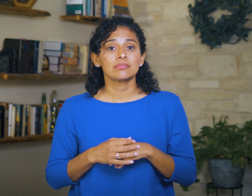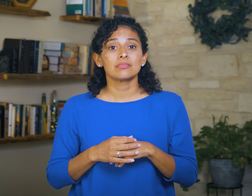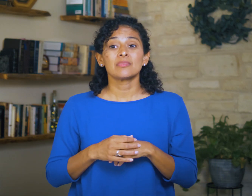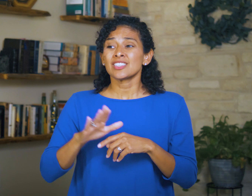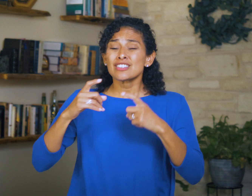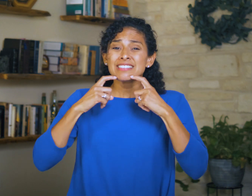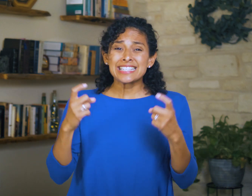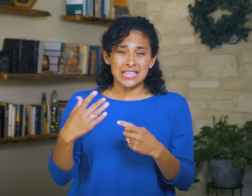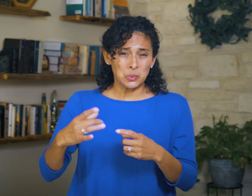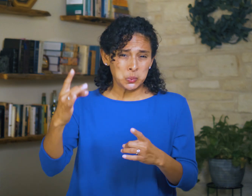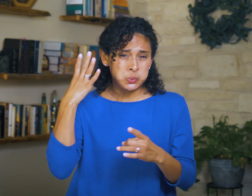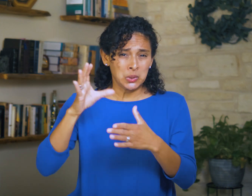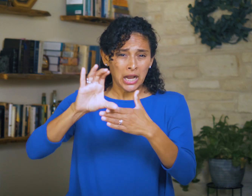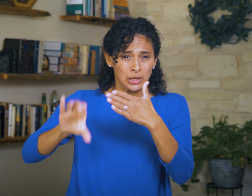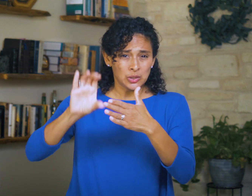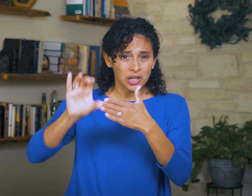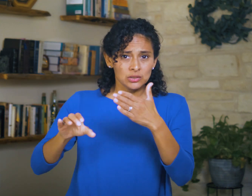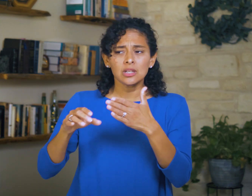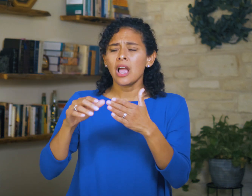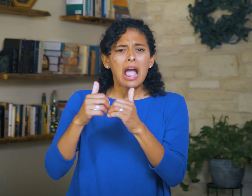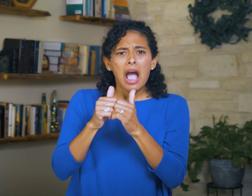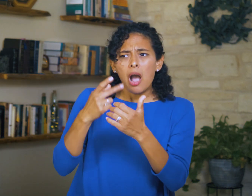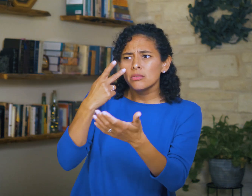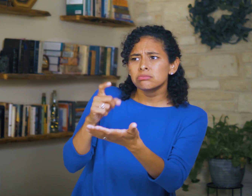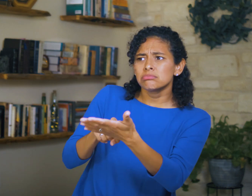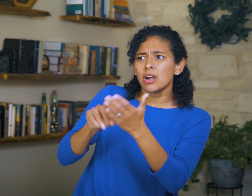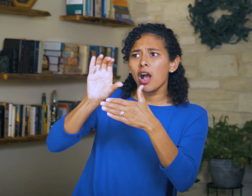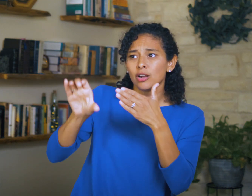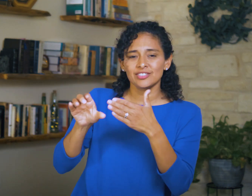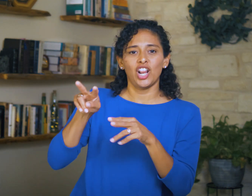The consequences of their sins are reflected